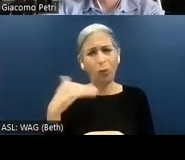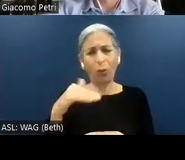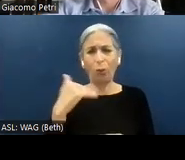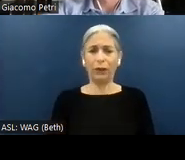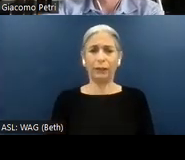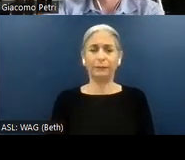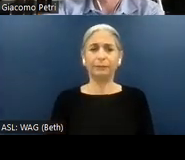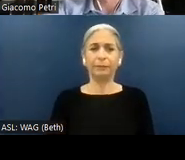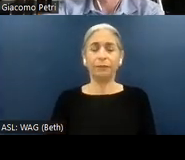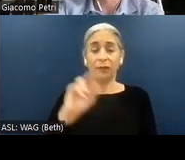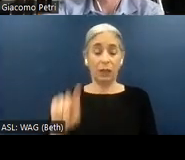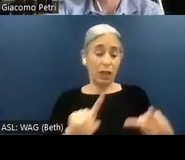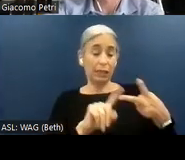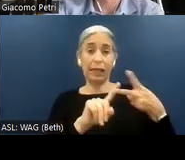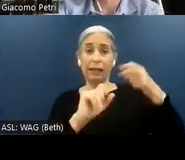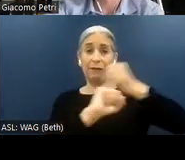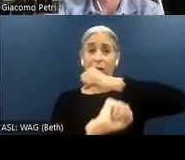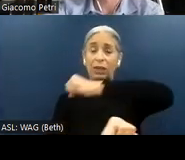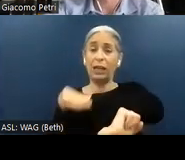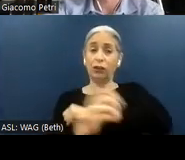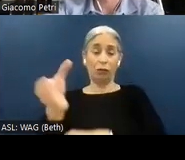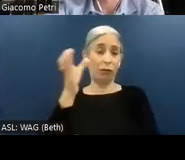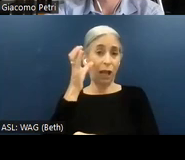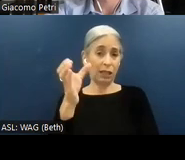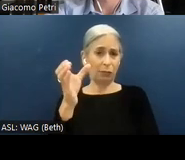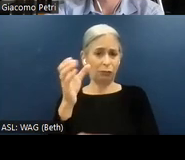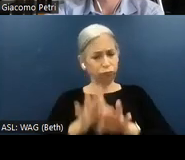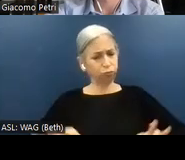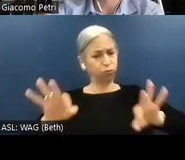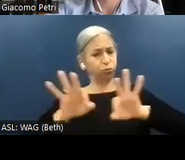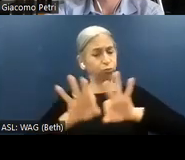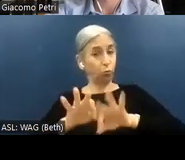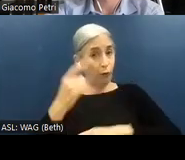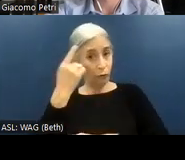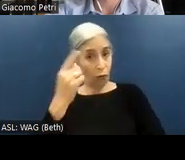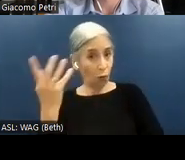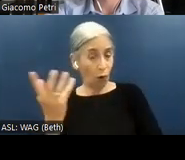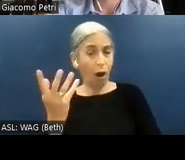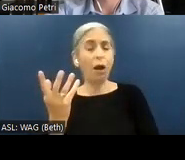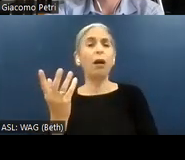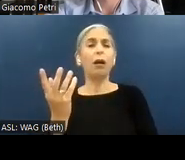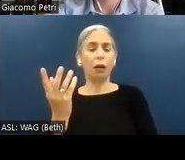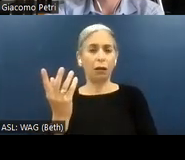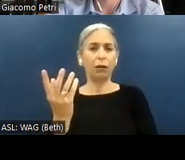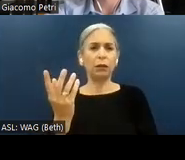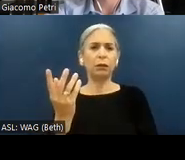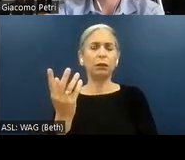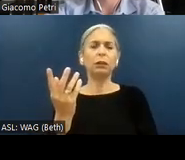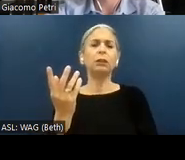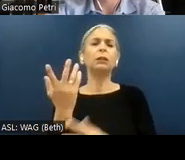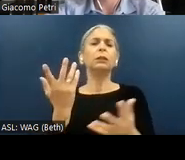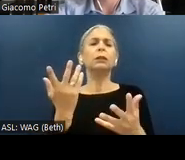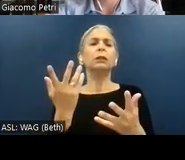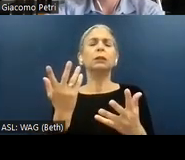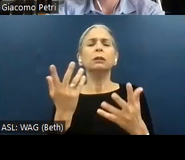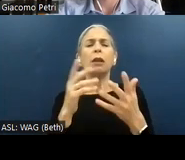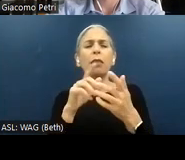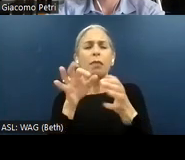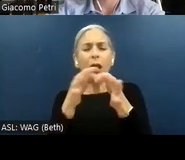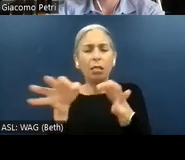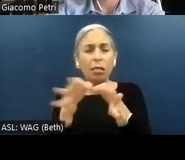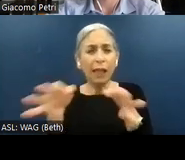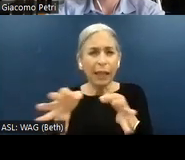As a second foundational concept, it is important to refine the language and the semantic. So